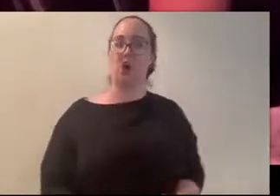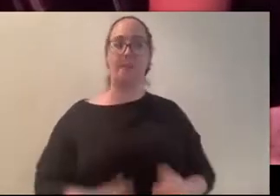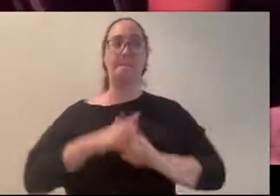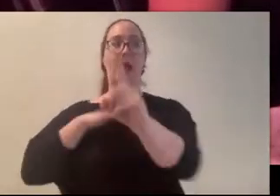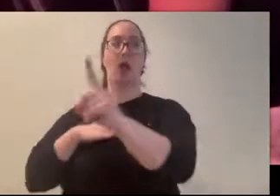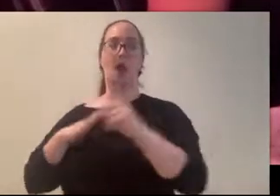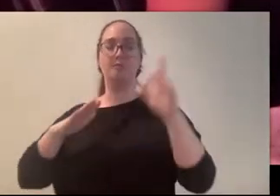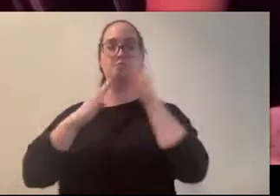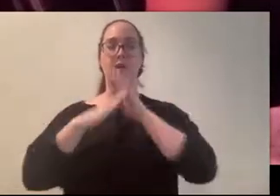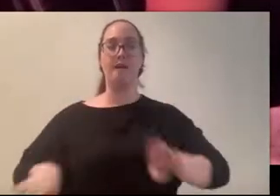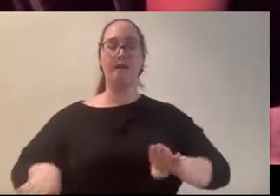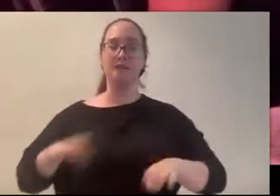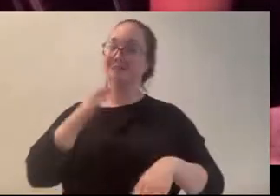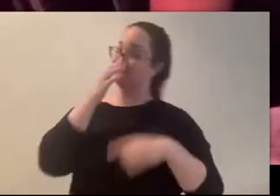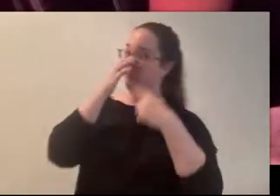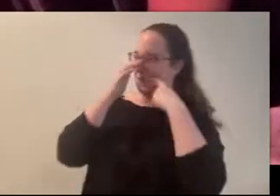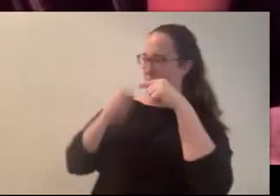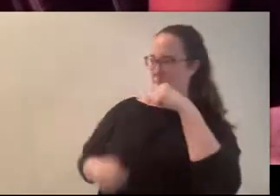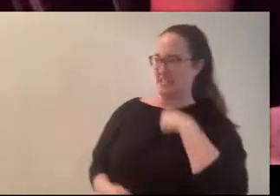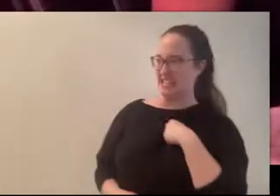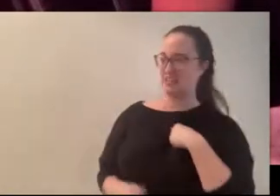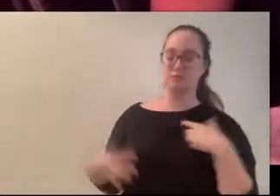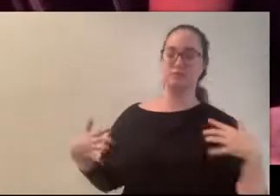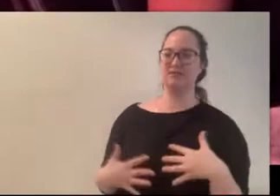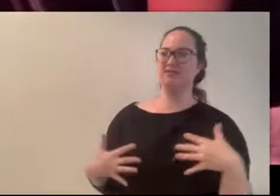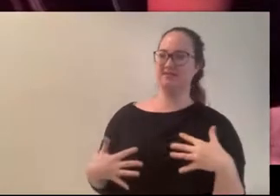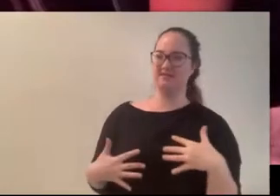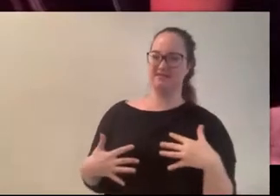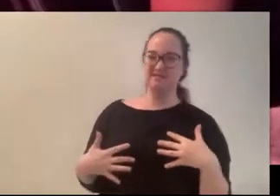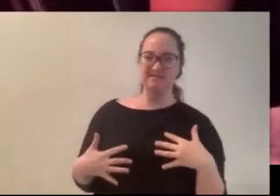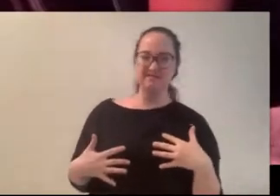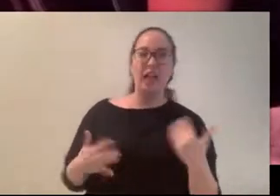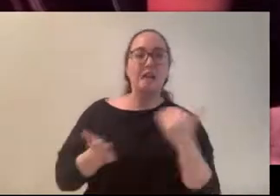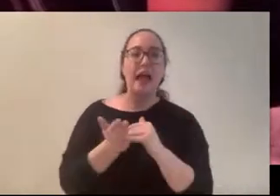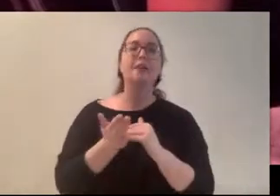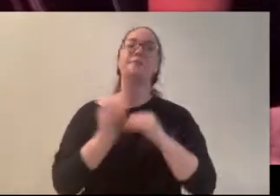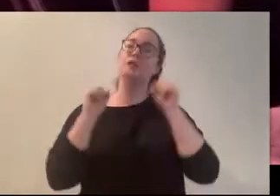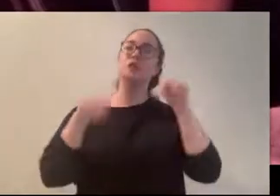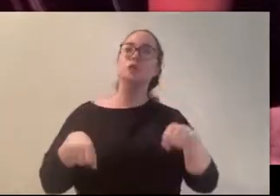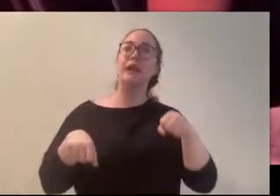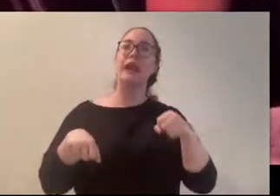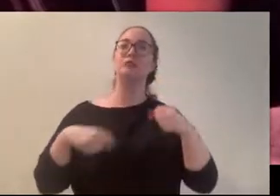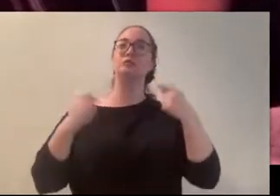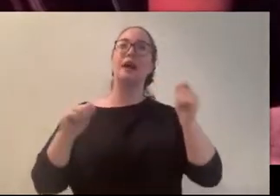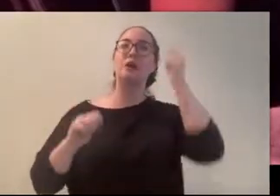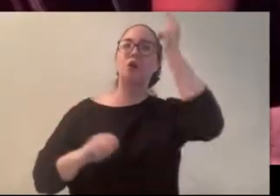that to me that is so freaky, like because again you can rationalize stuff away to an extent. I'm